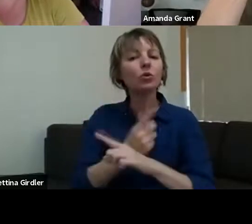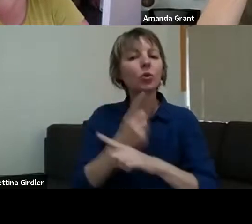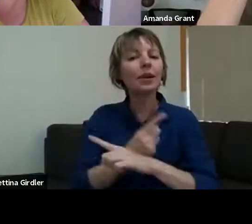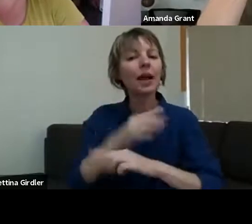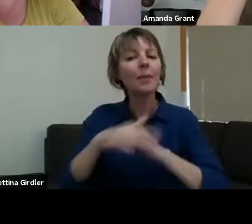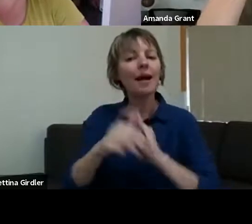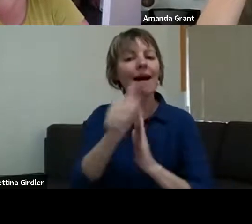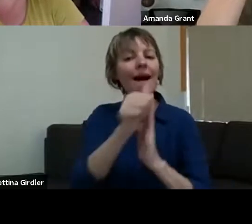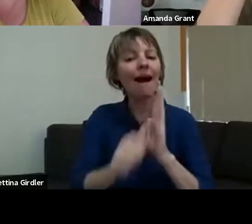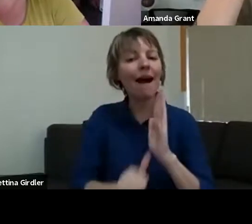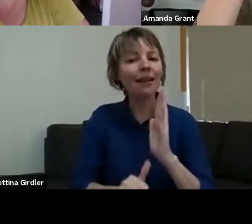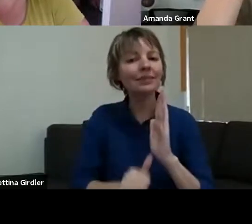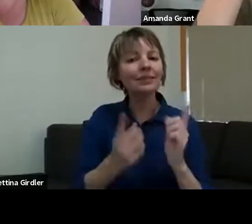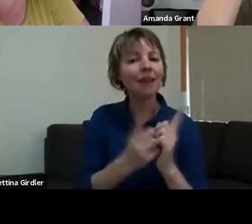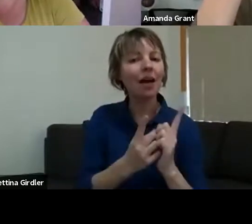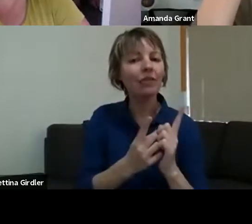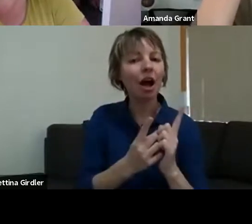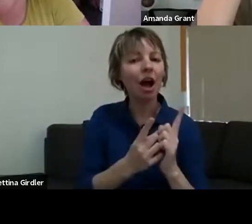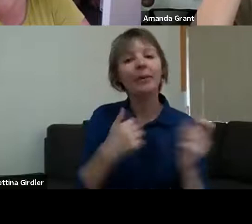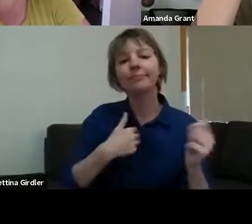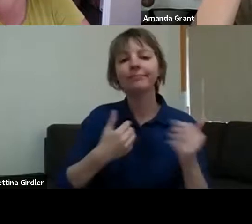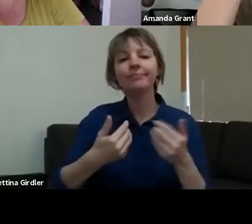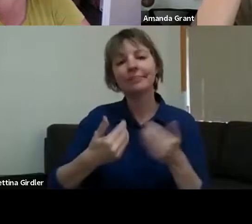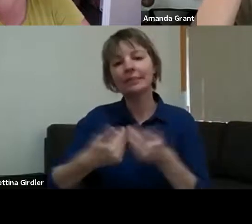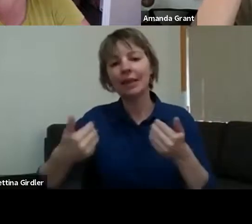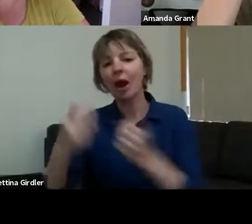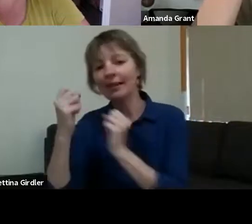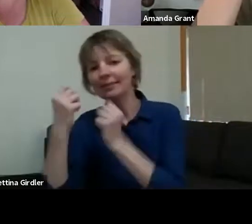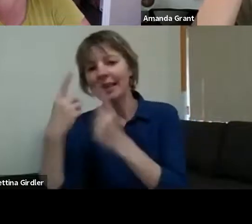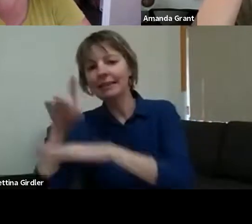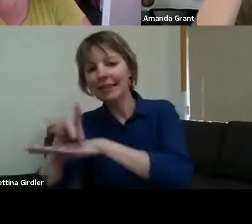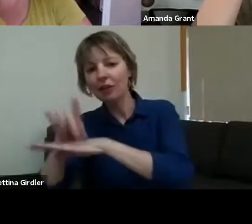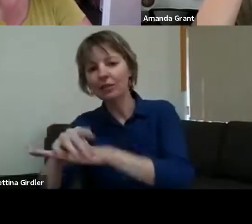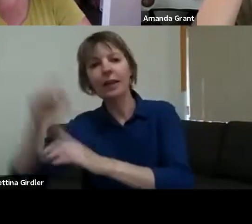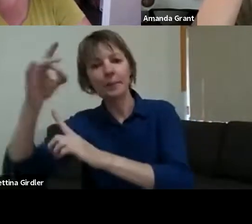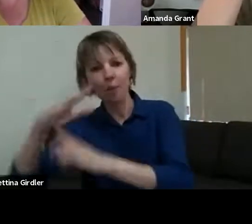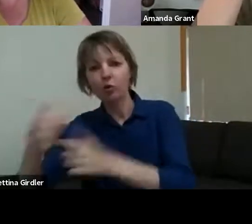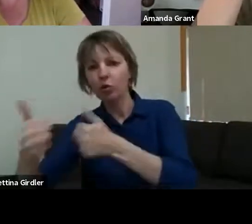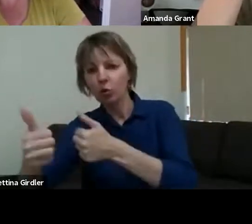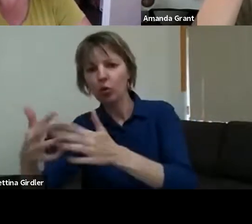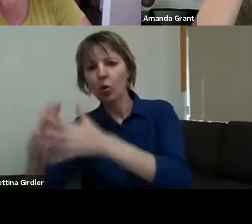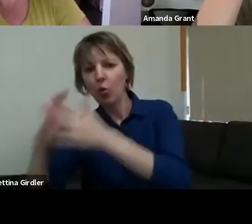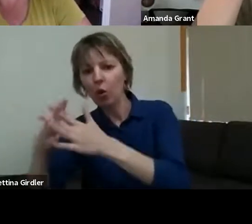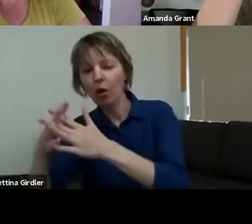strokes for different folks - but for me, at some point - and for a bunch of other people at some point - counselling was really important